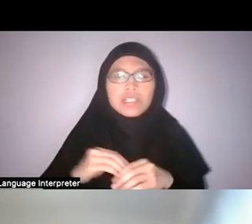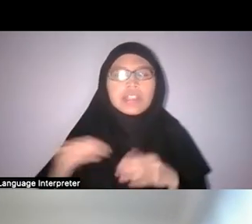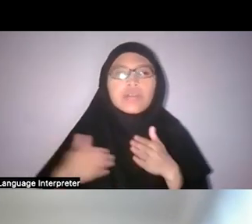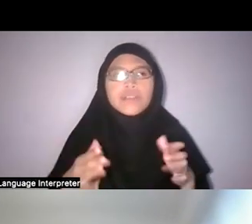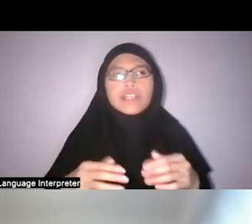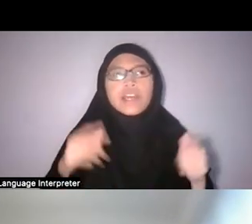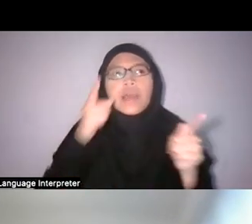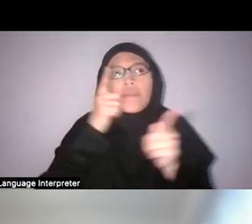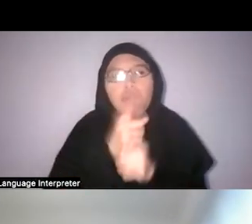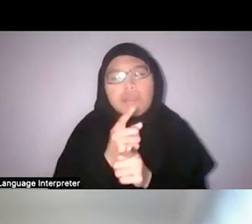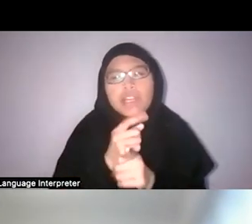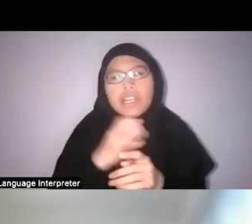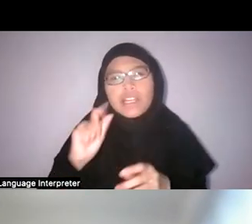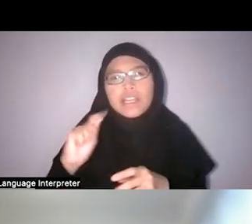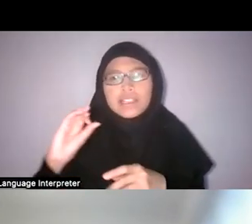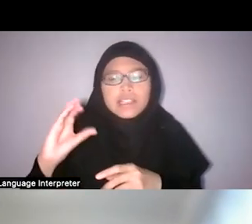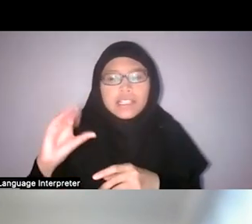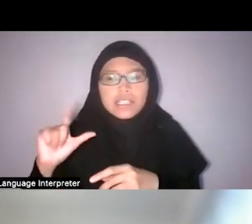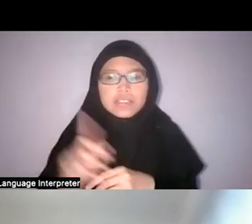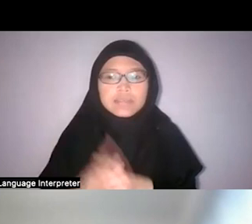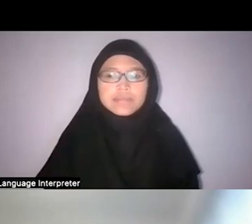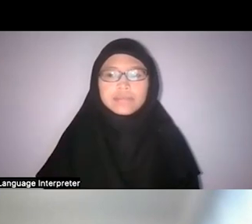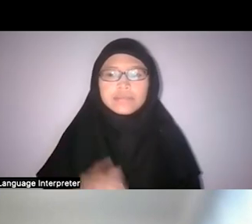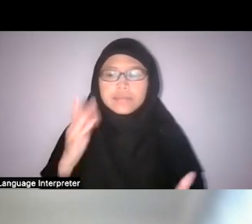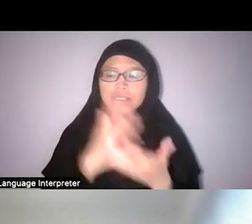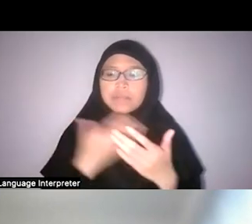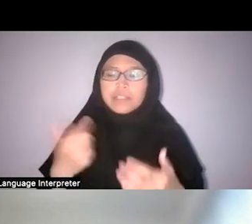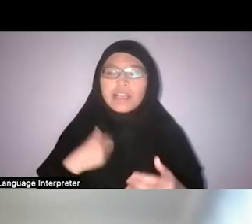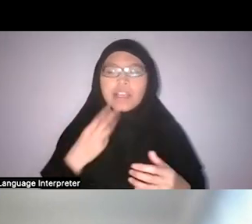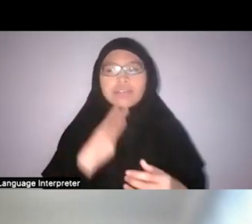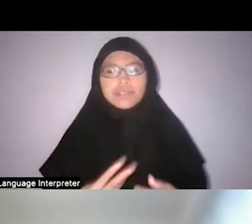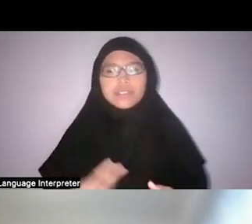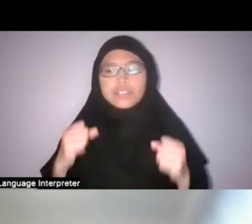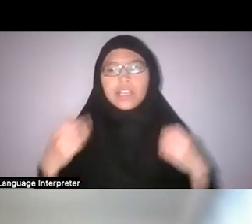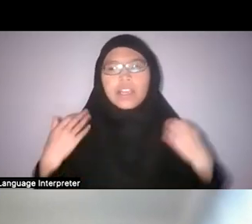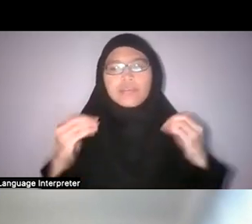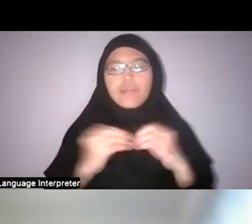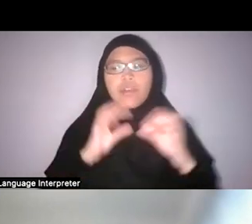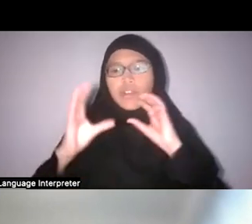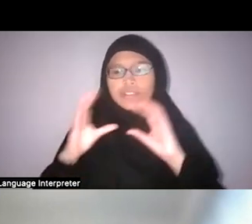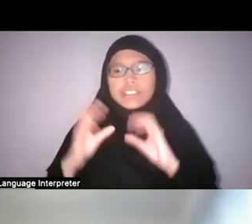It’s definitely something that I wish we could have more conversations on as well.